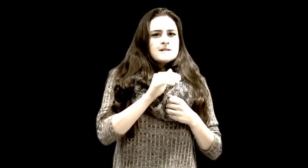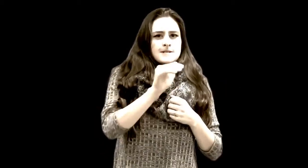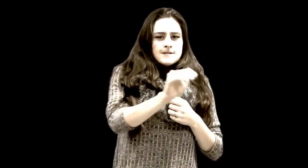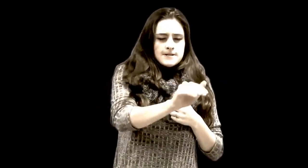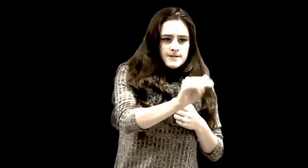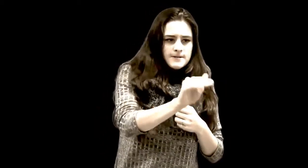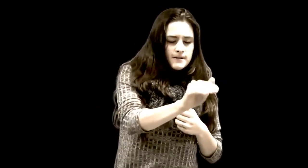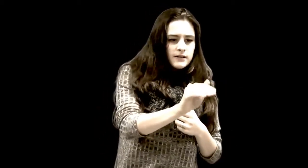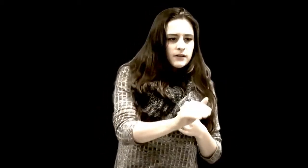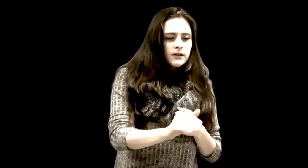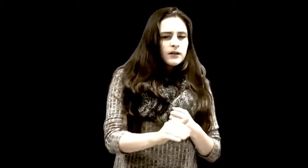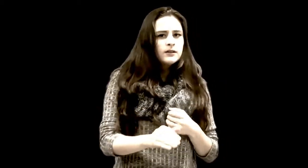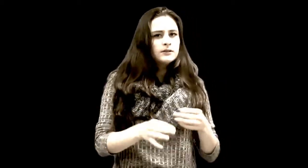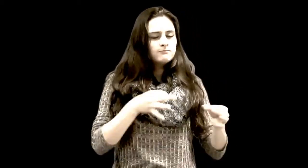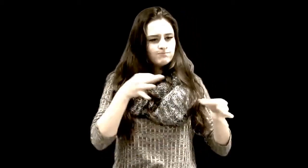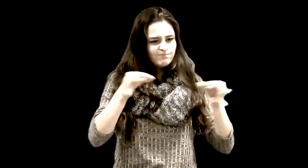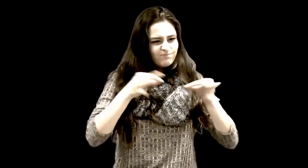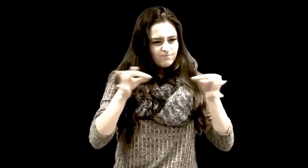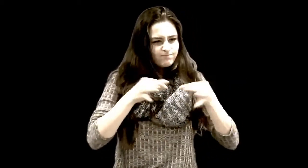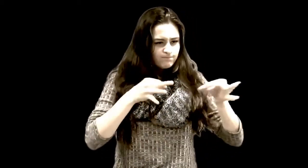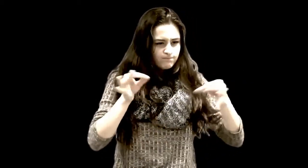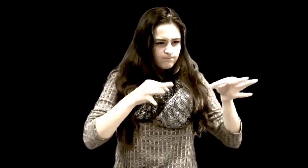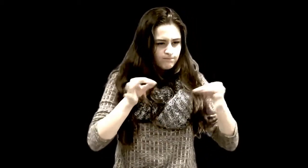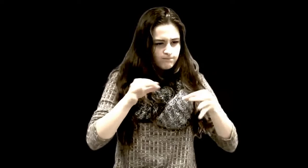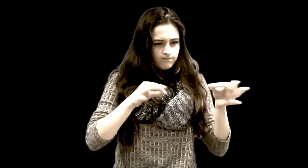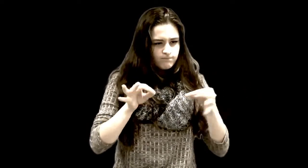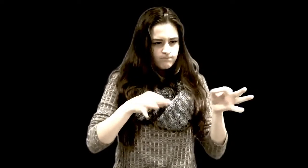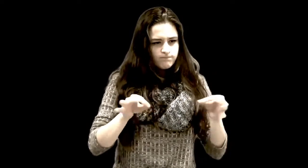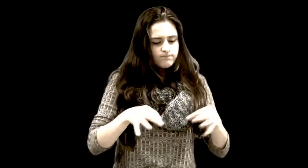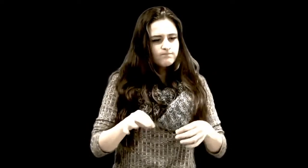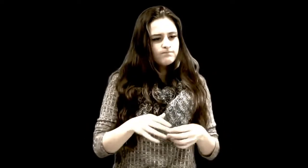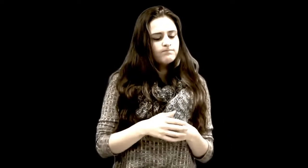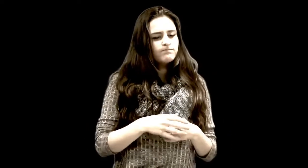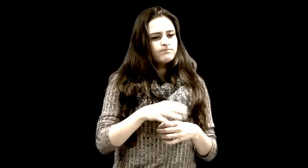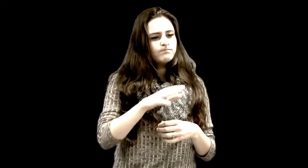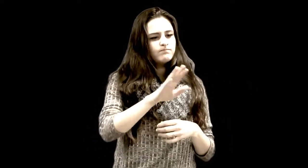and explains to the doctor the whole situation about his wife.